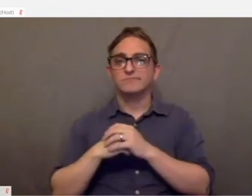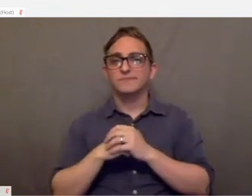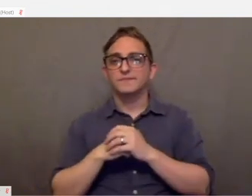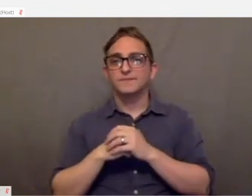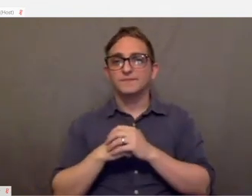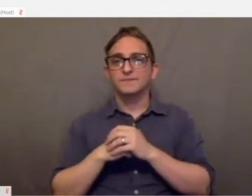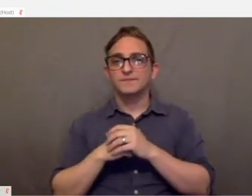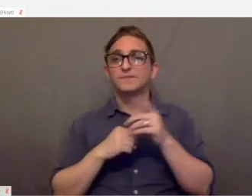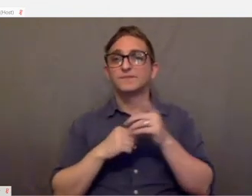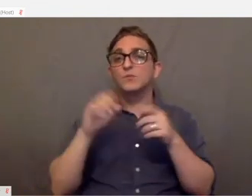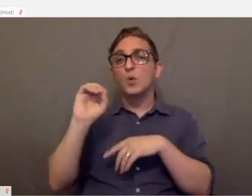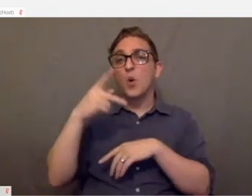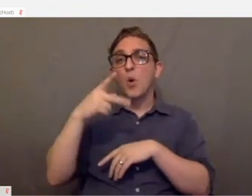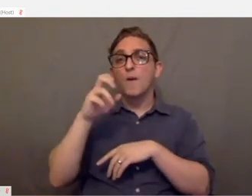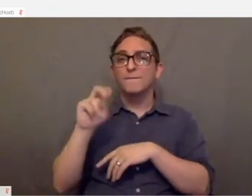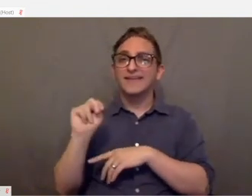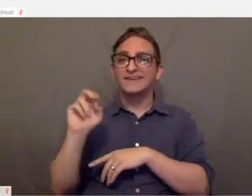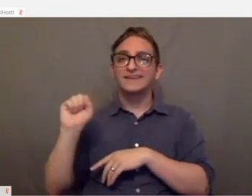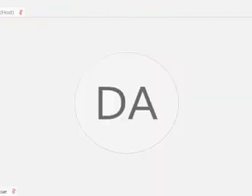Open sesame is a really amazing app.